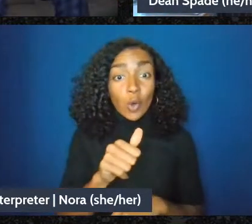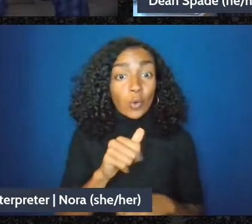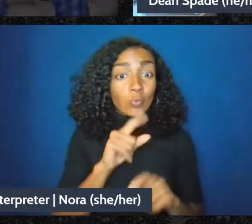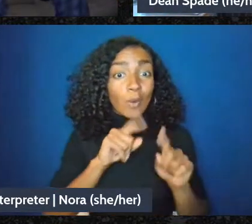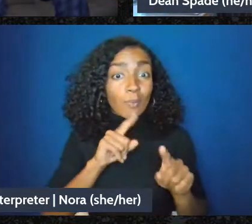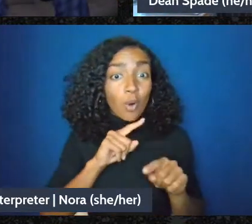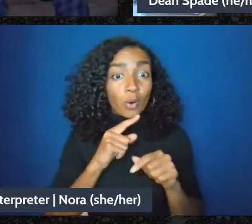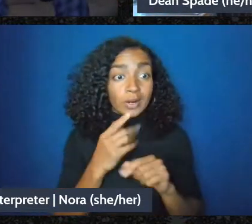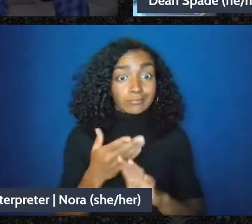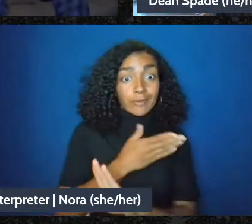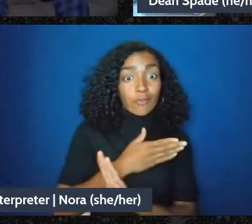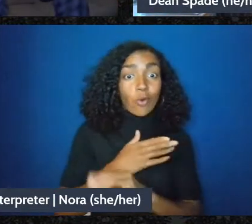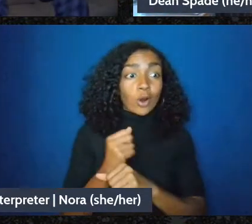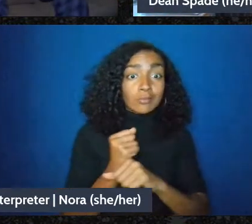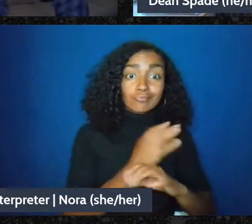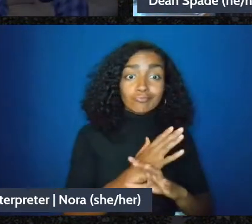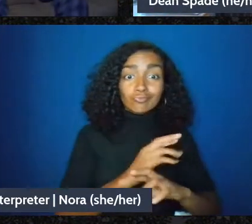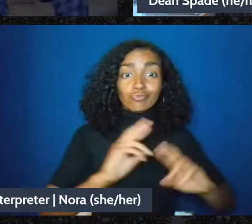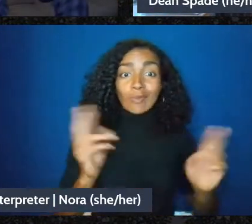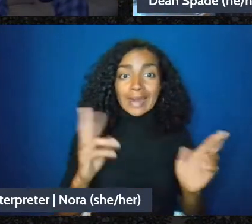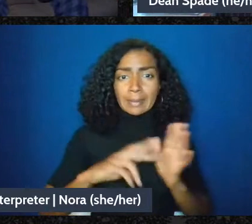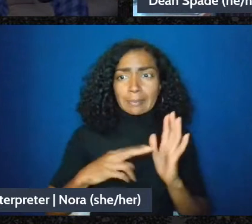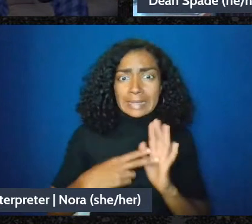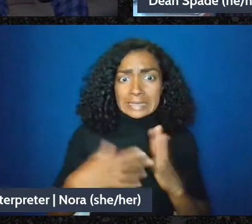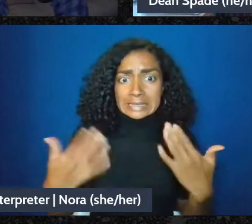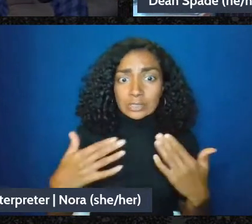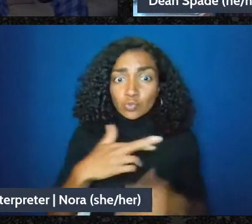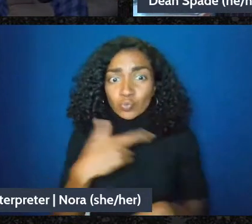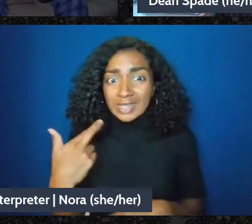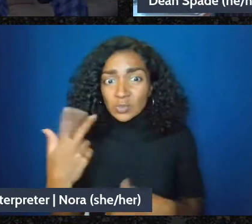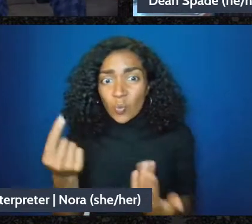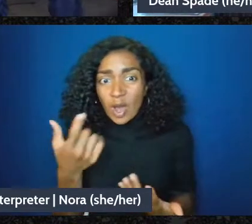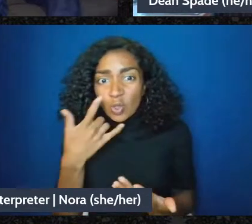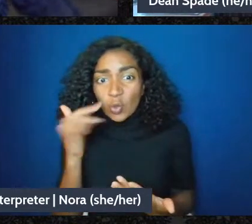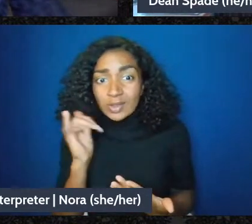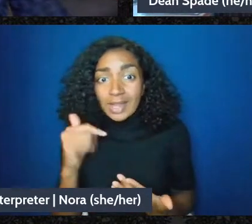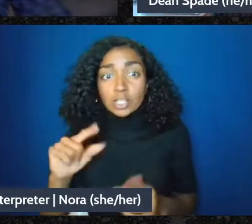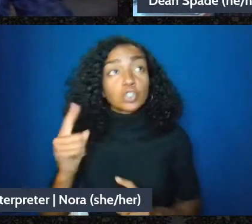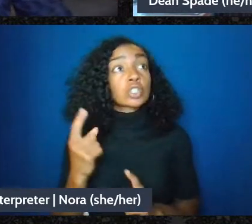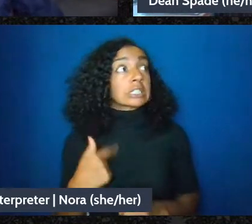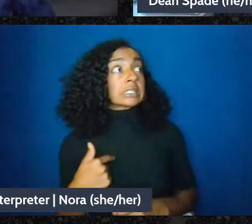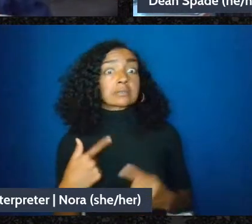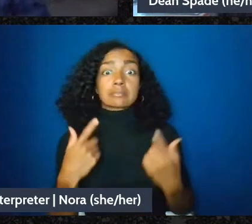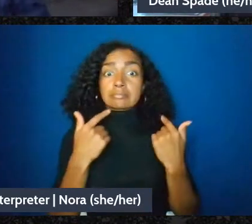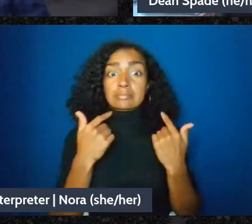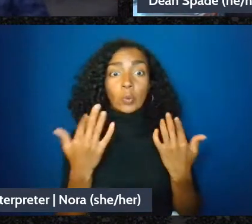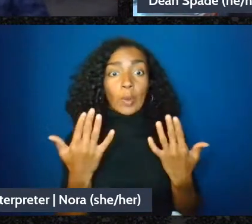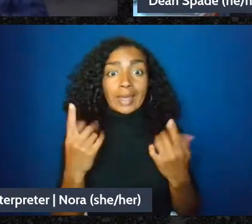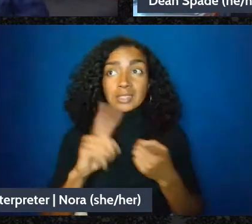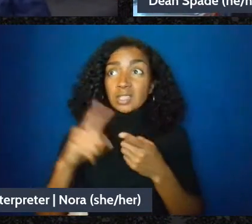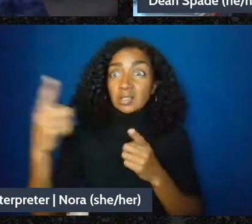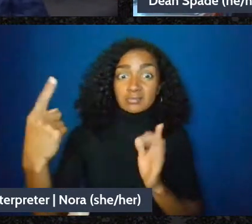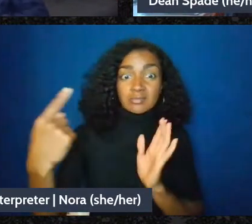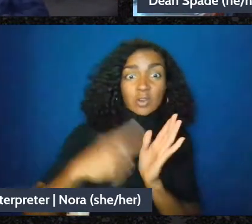of a risk is that? Do we just wait to see if we get audited? And then also what if Venmo or Paypal